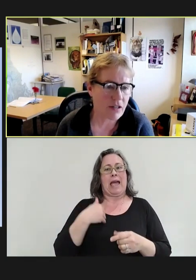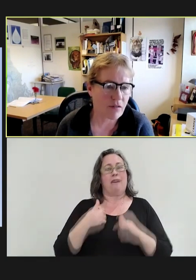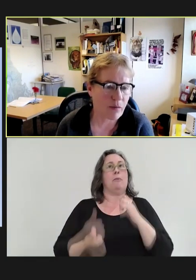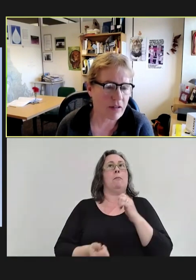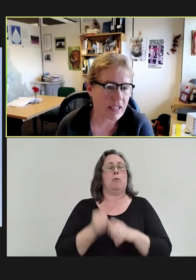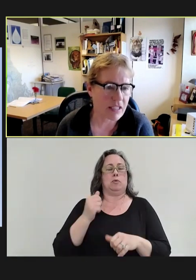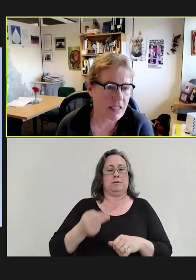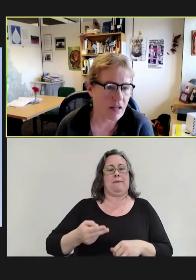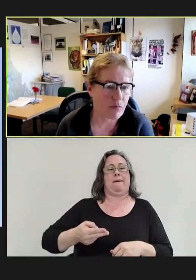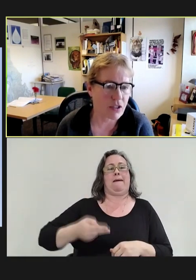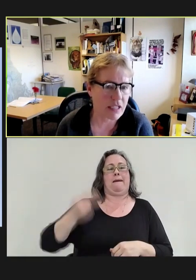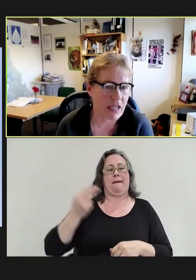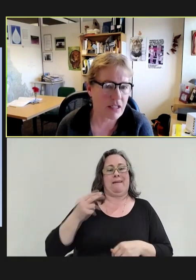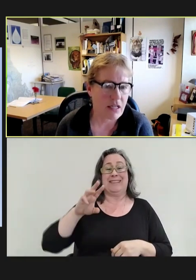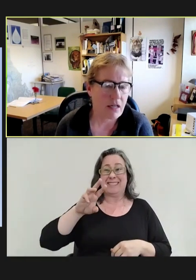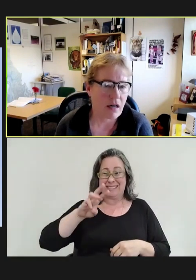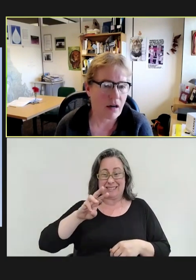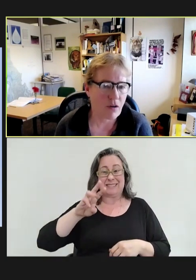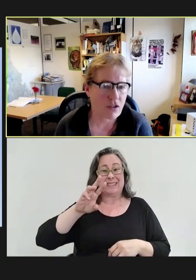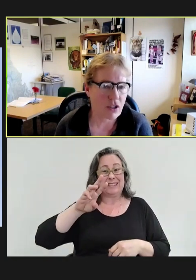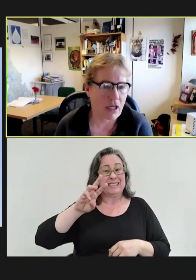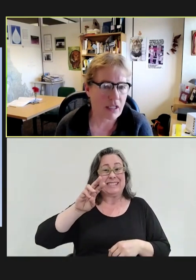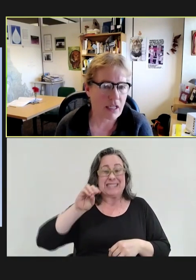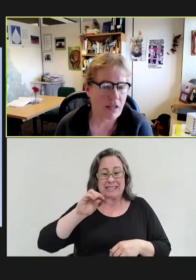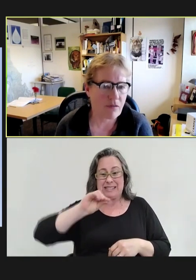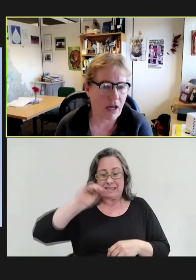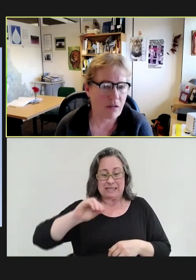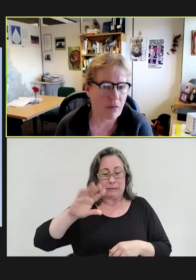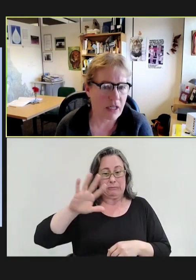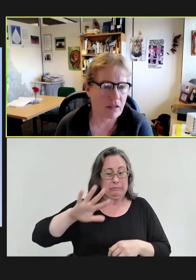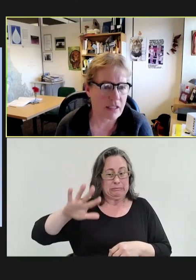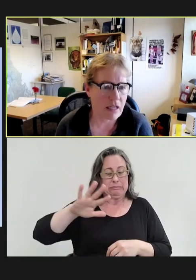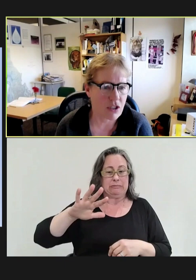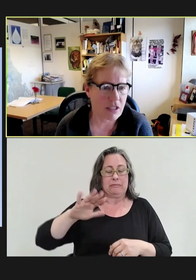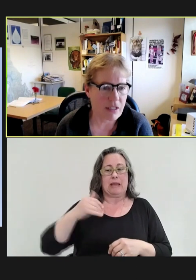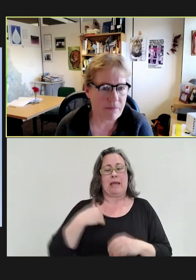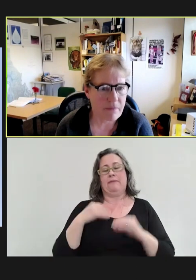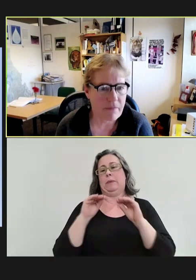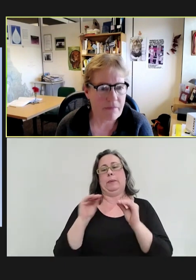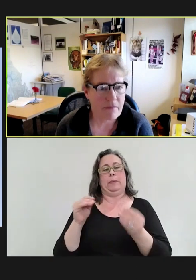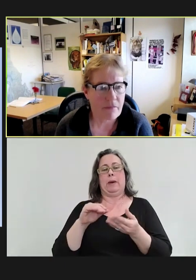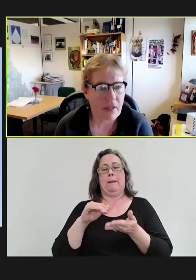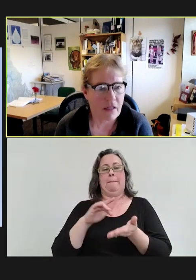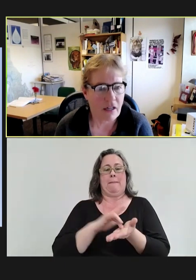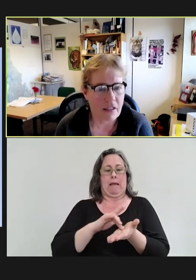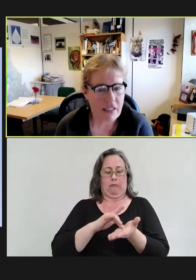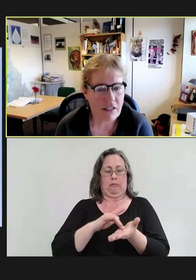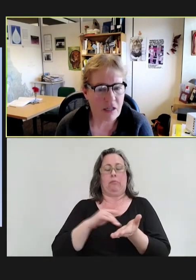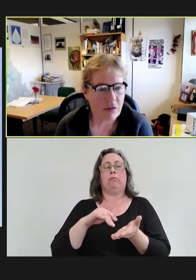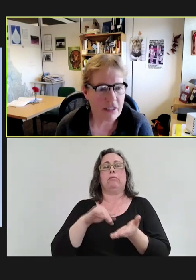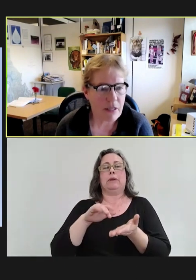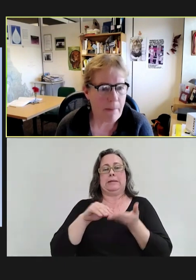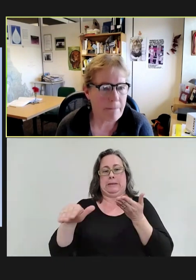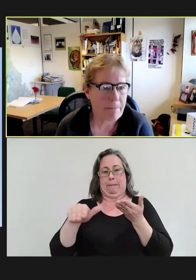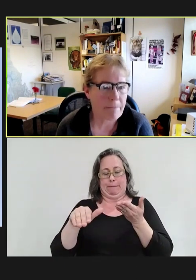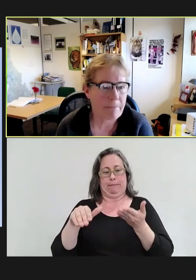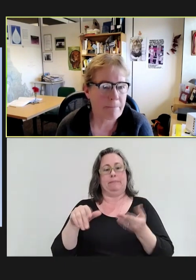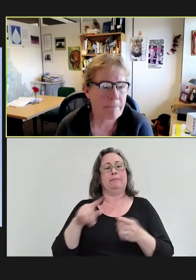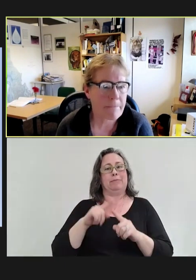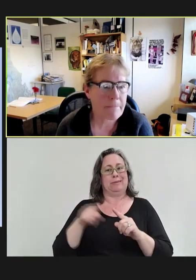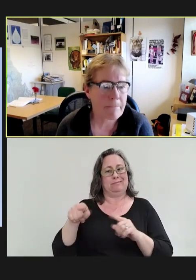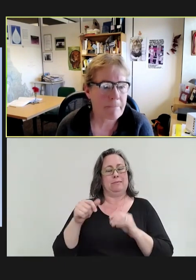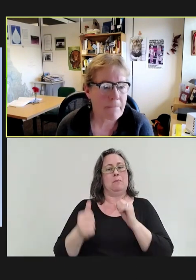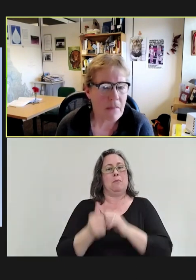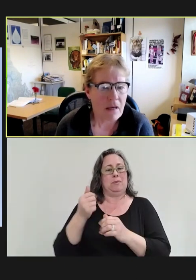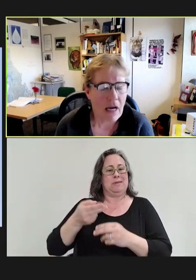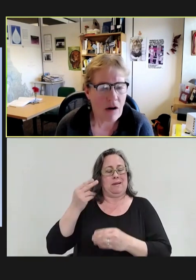of about 60-some percent of those kids have non-medical exemptions. Next slide, please.